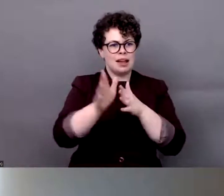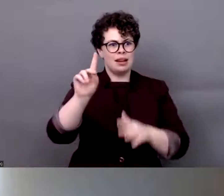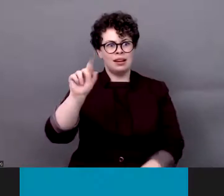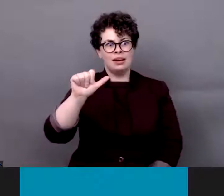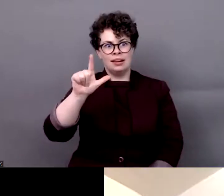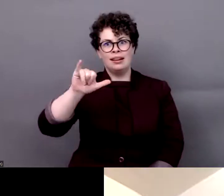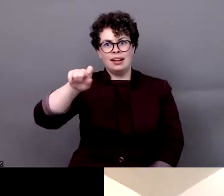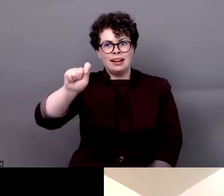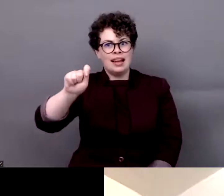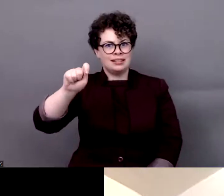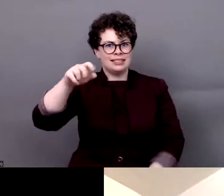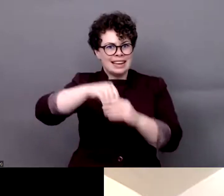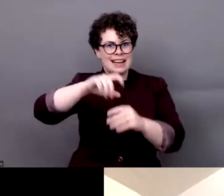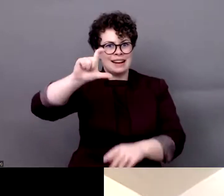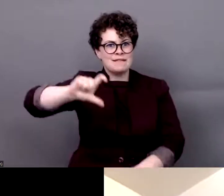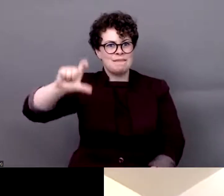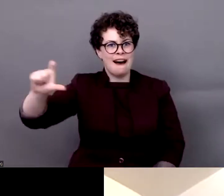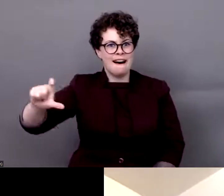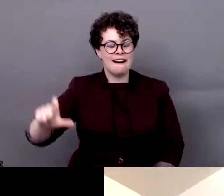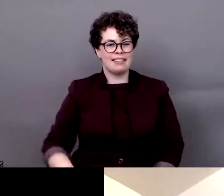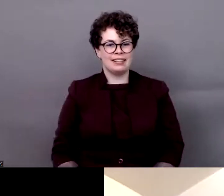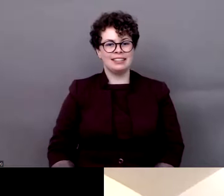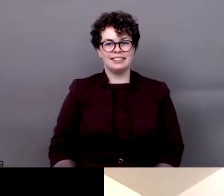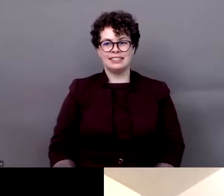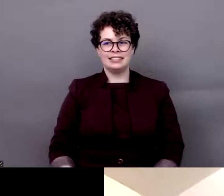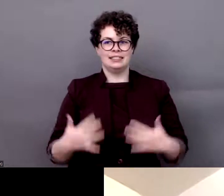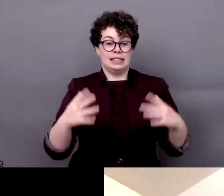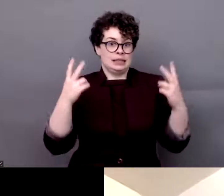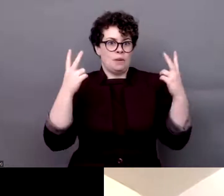a excellent presentation (dog barking)